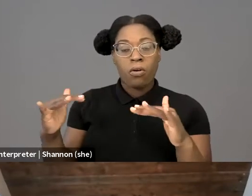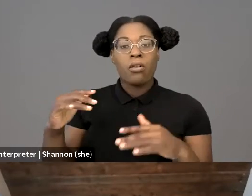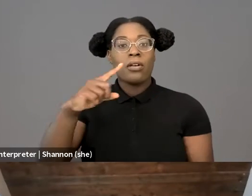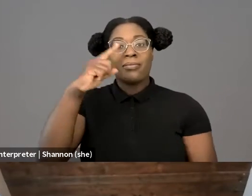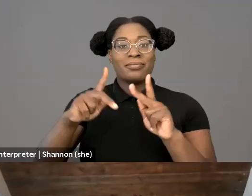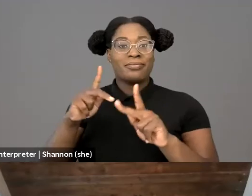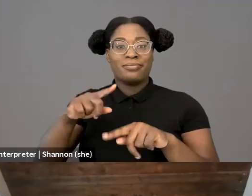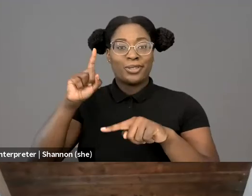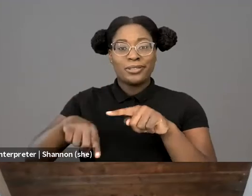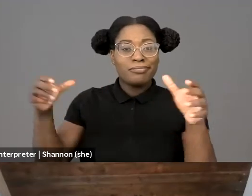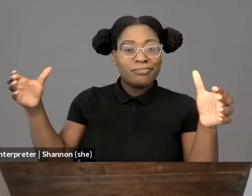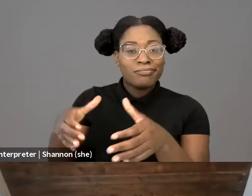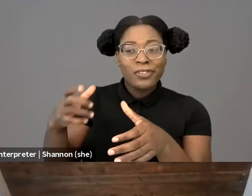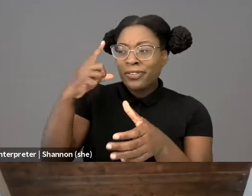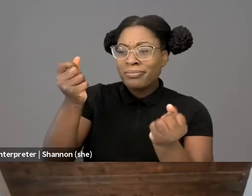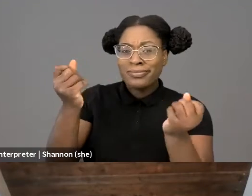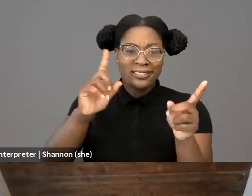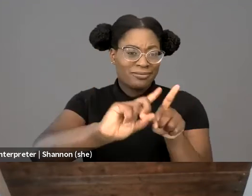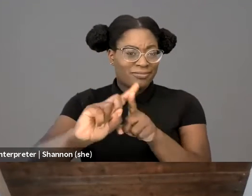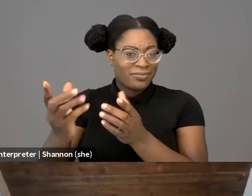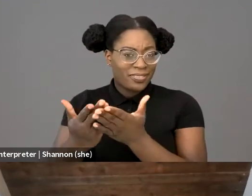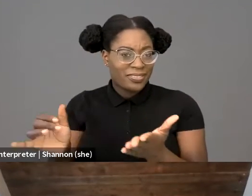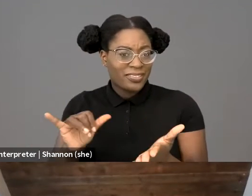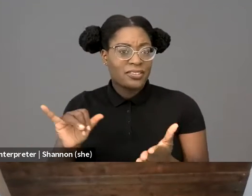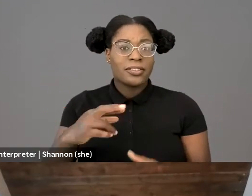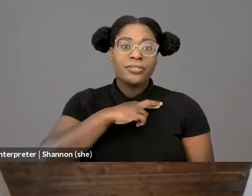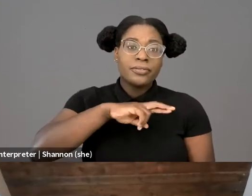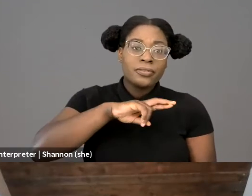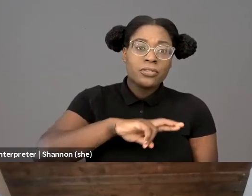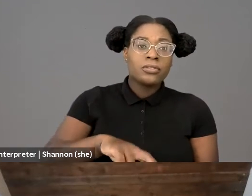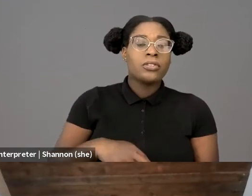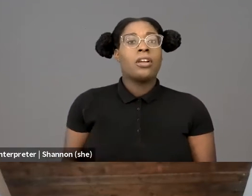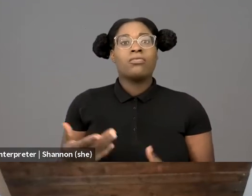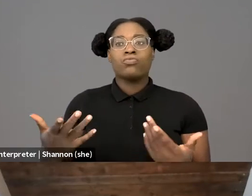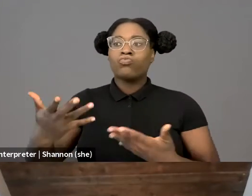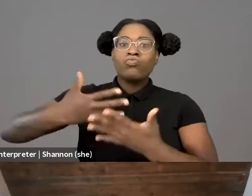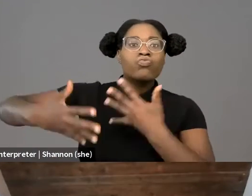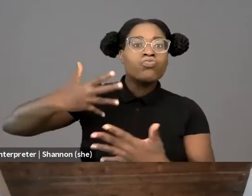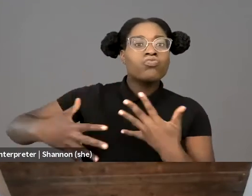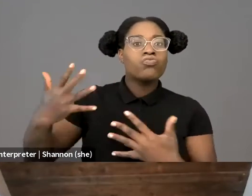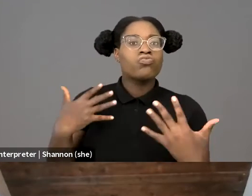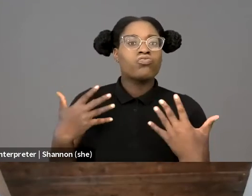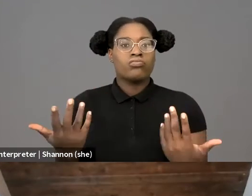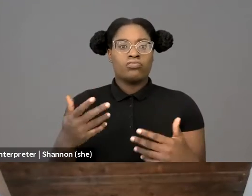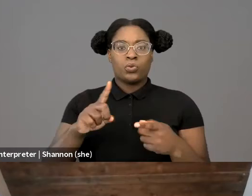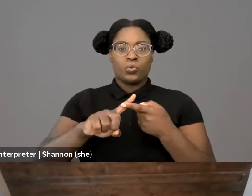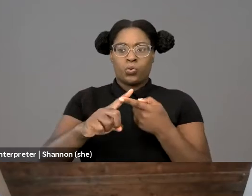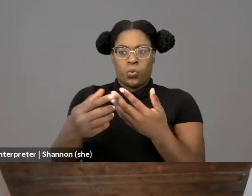or for collective expressions of dissent in the public square. Slave patrols, precursors to modern American policing,